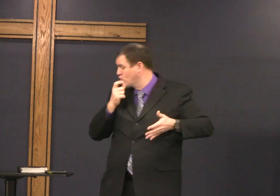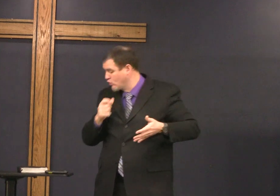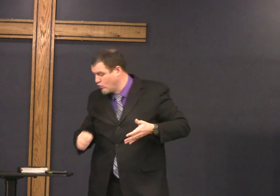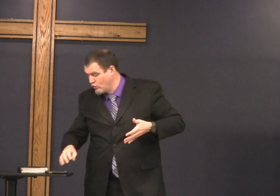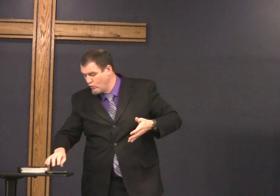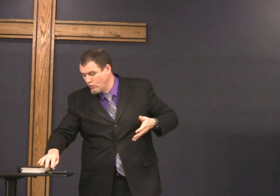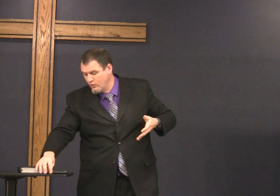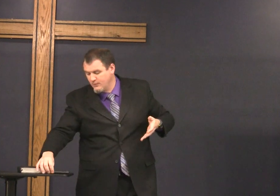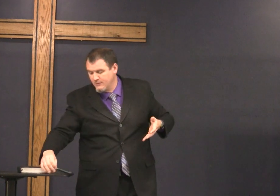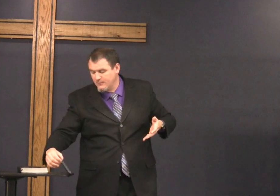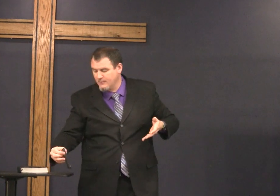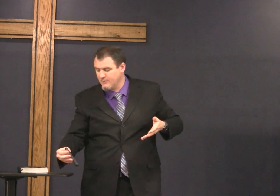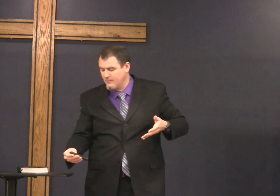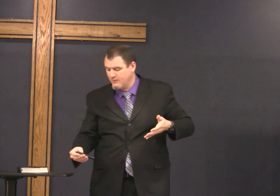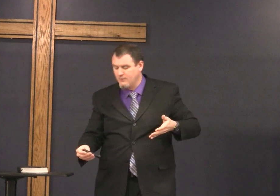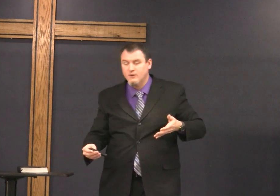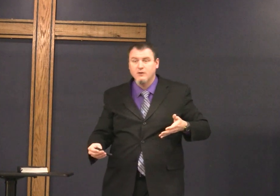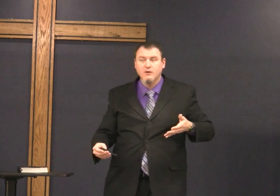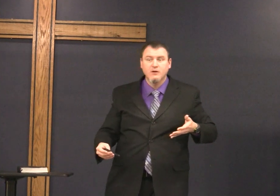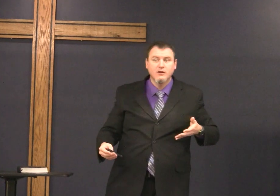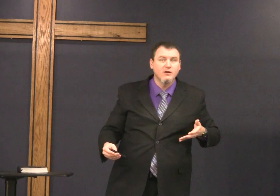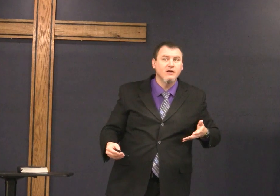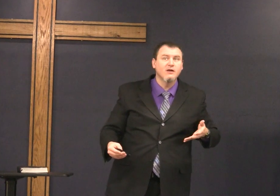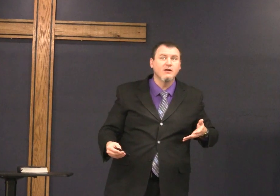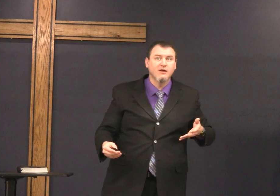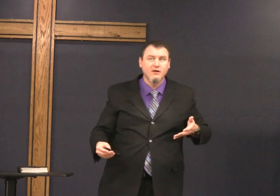yeah I finished fourth now the first one again was